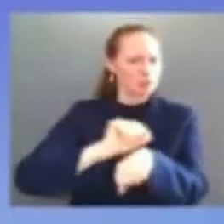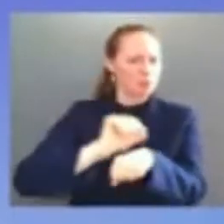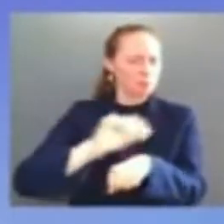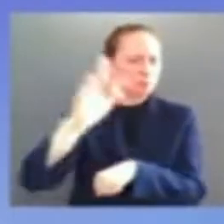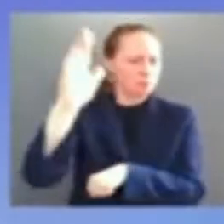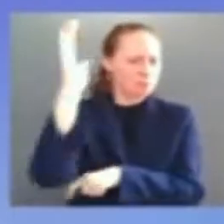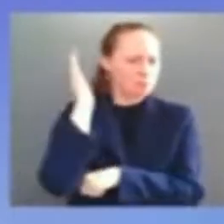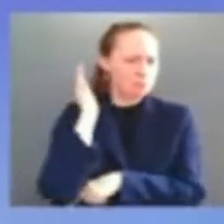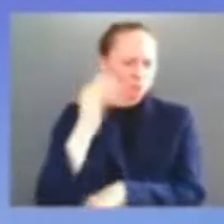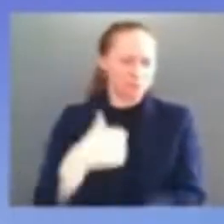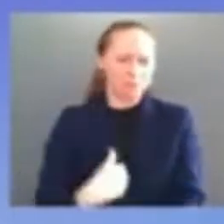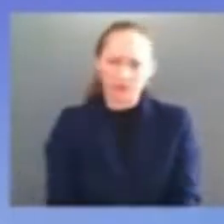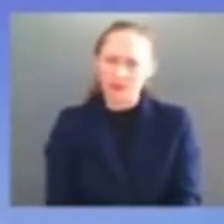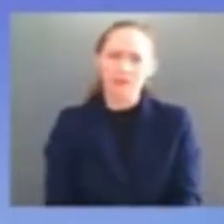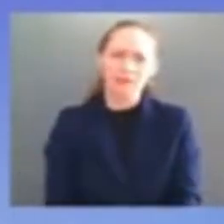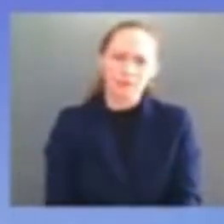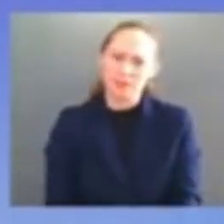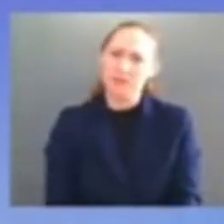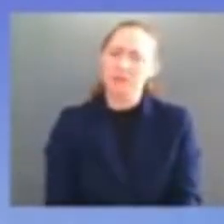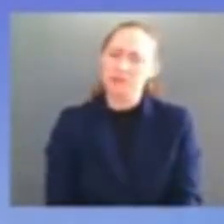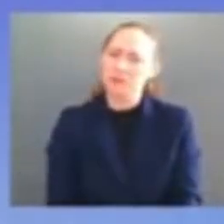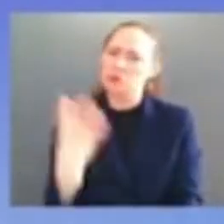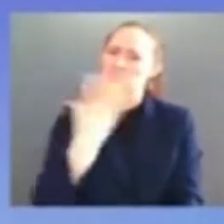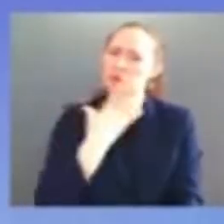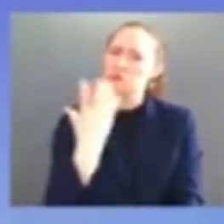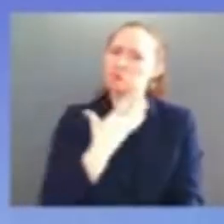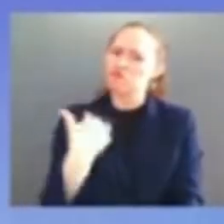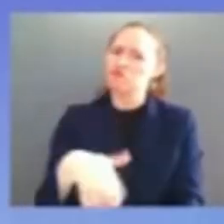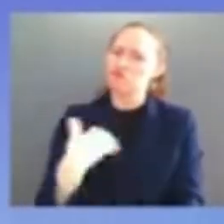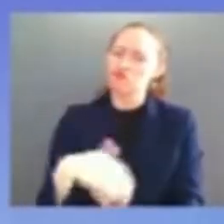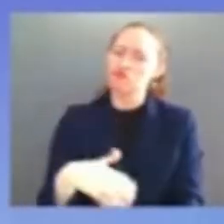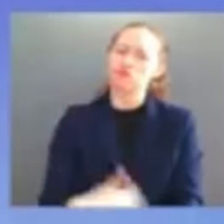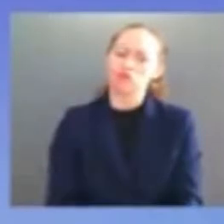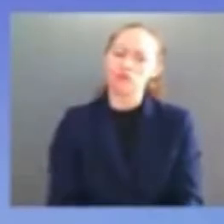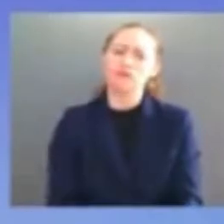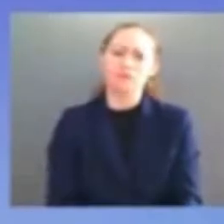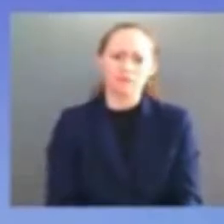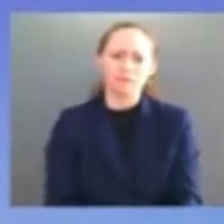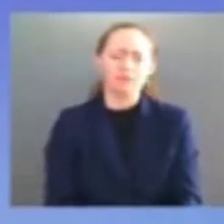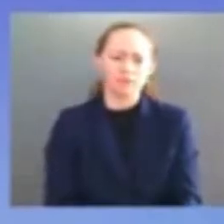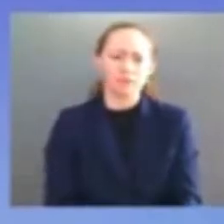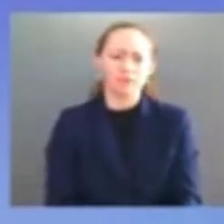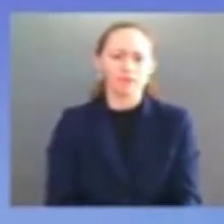i think all the democrats on the committee did and uh every democrat in the senate all of whom